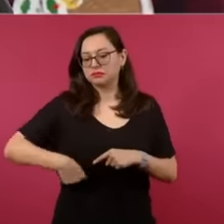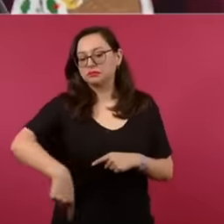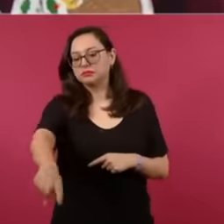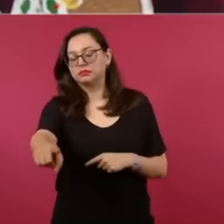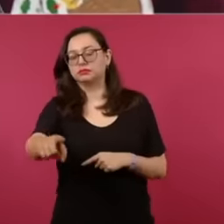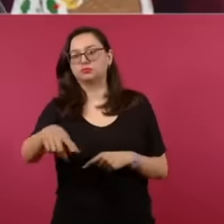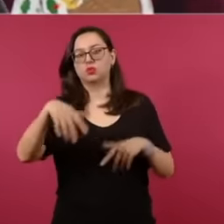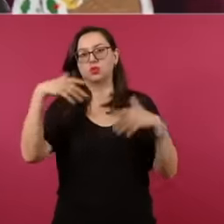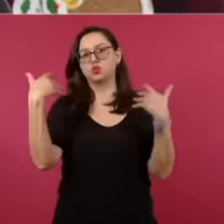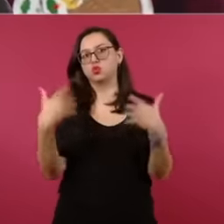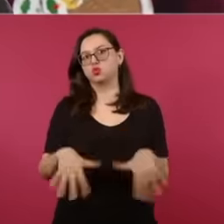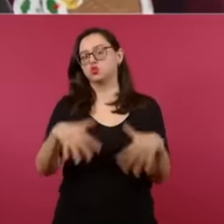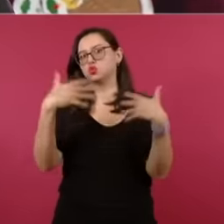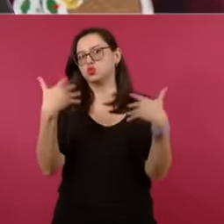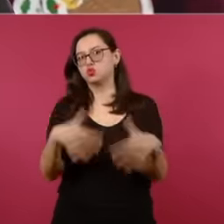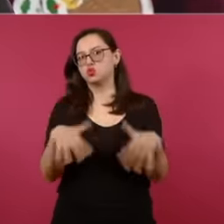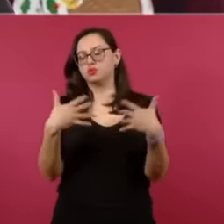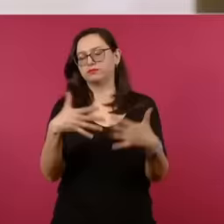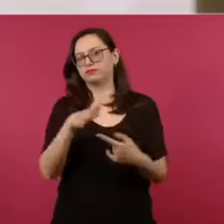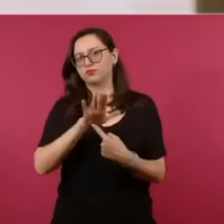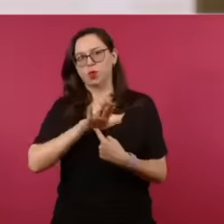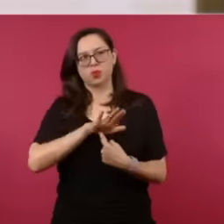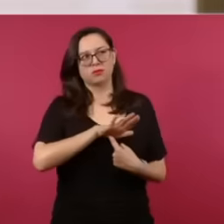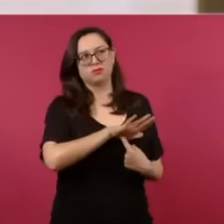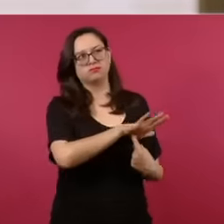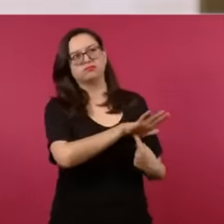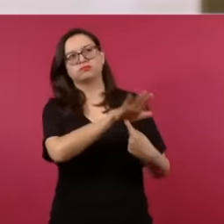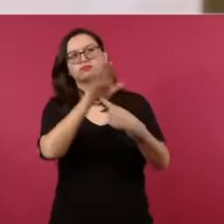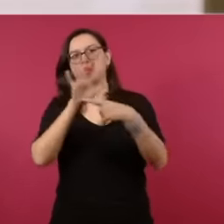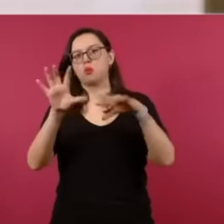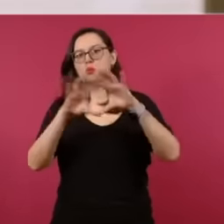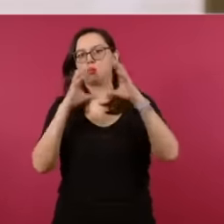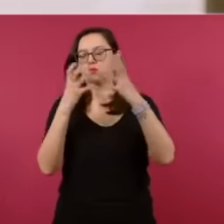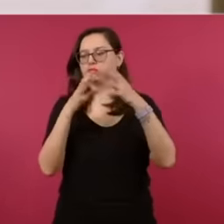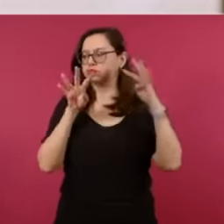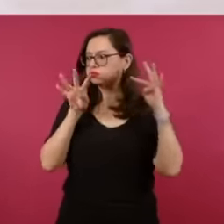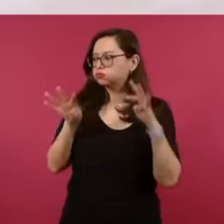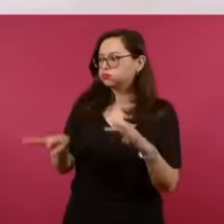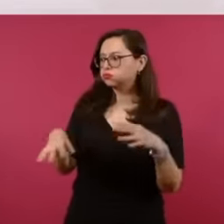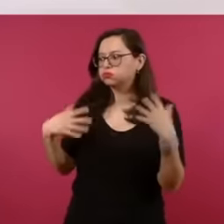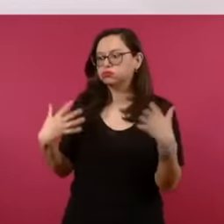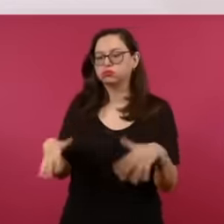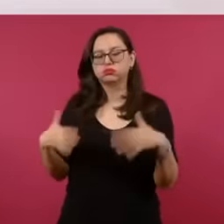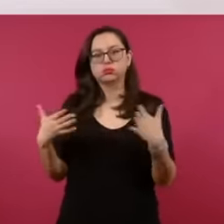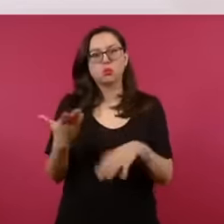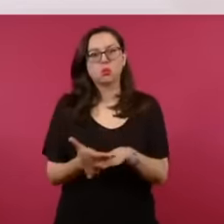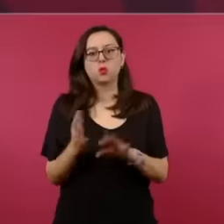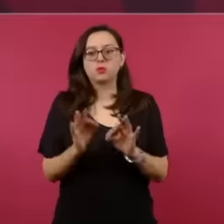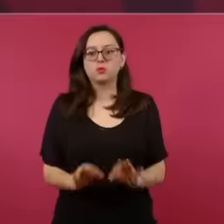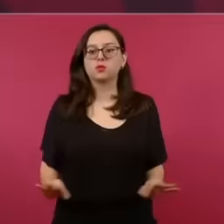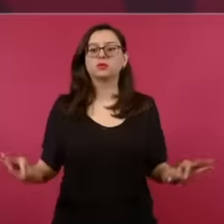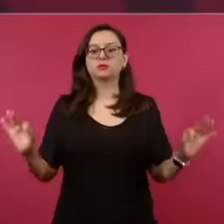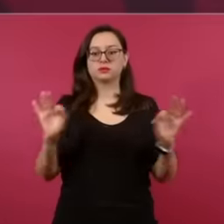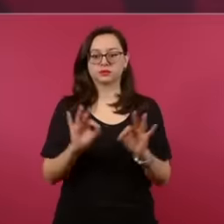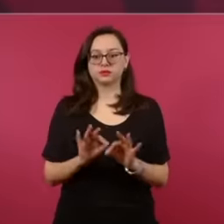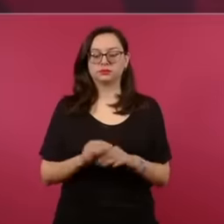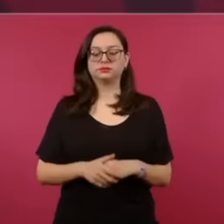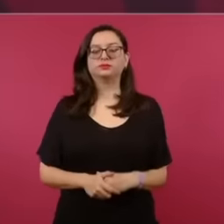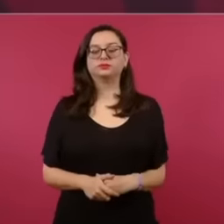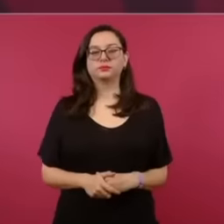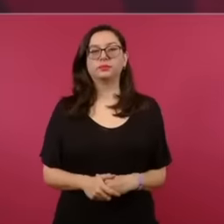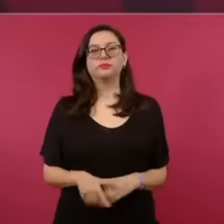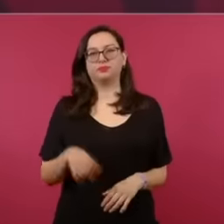Look when we talked about manipulation, no, because this